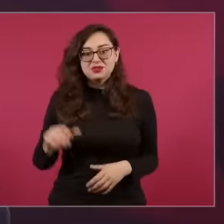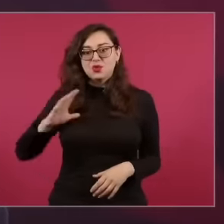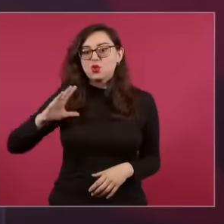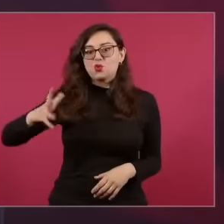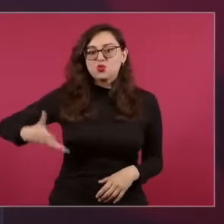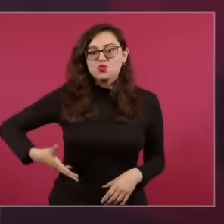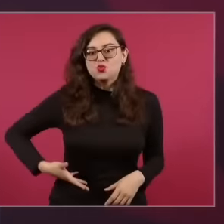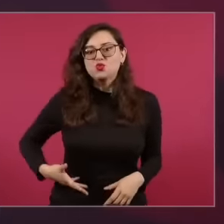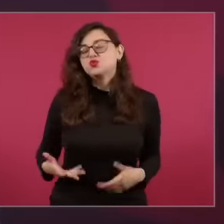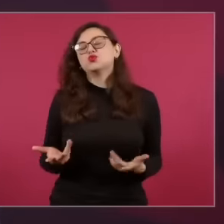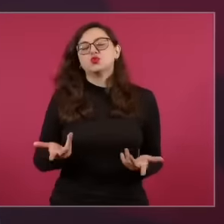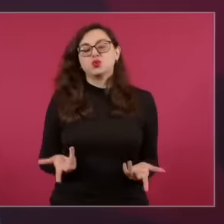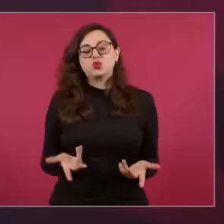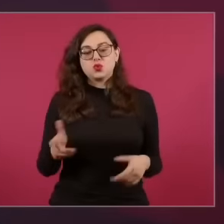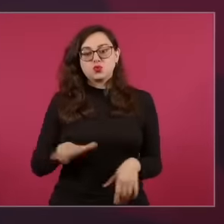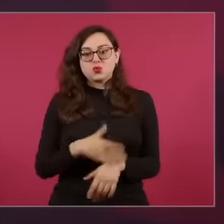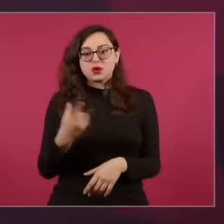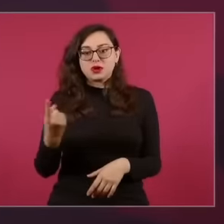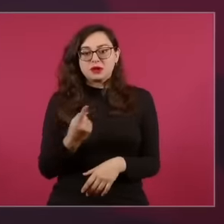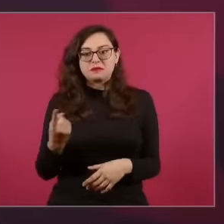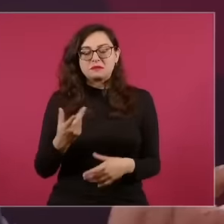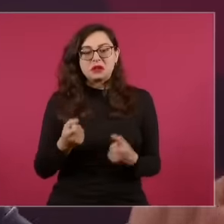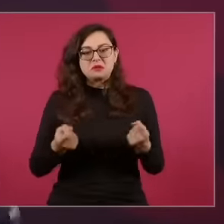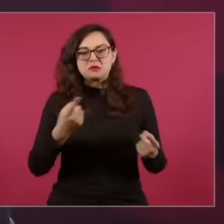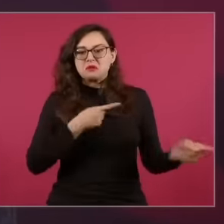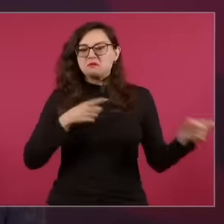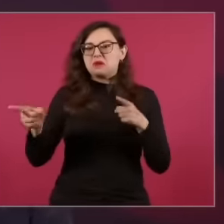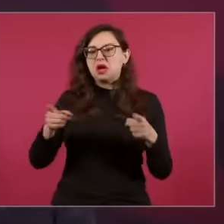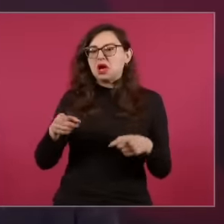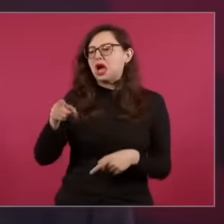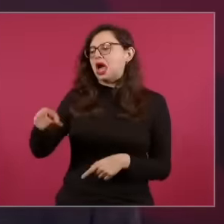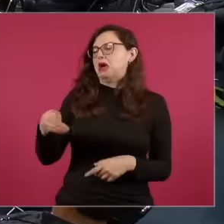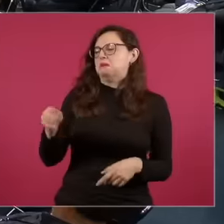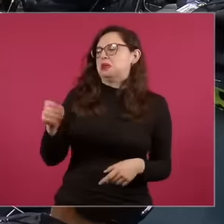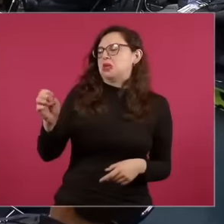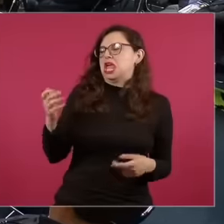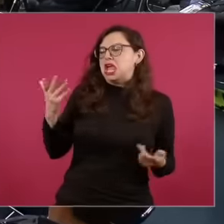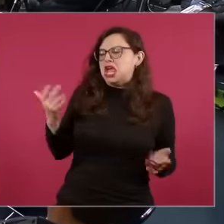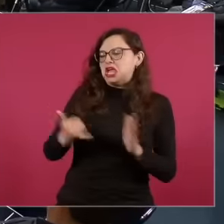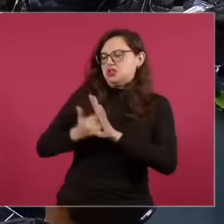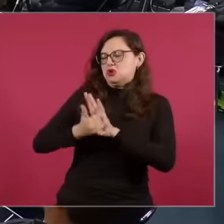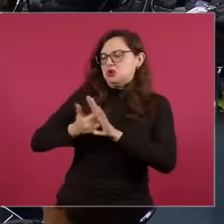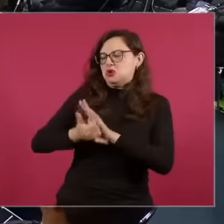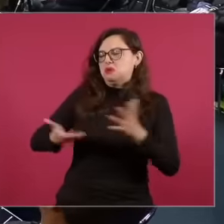some point have felt offended when they call us youtubers, memes, tiktokers, Facebookers,